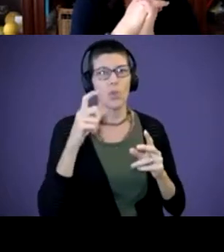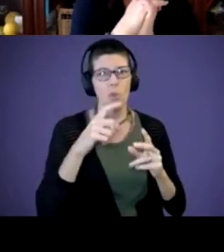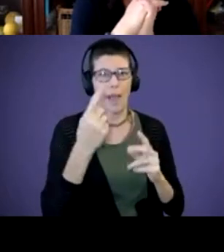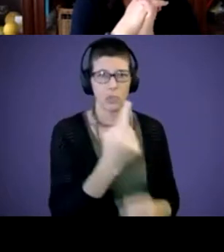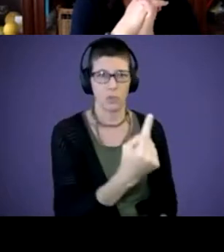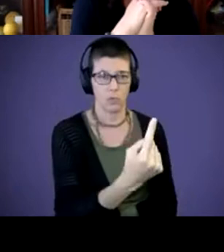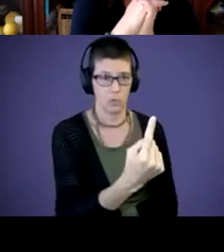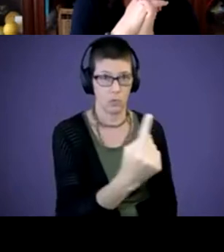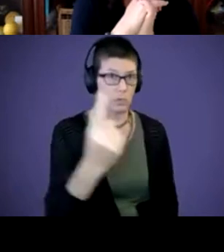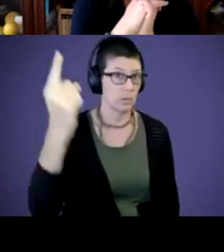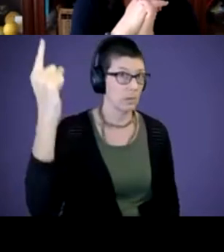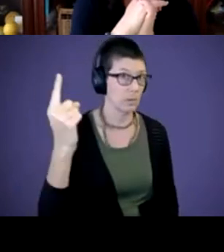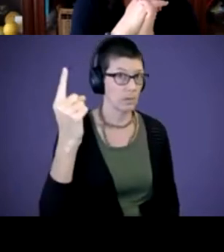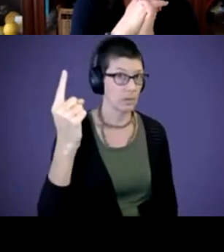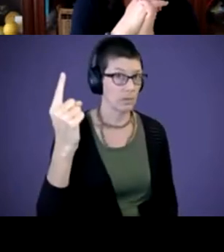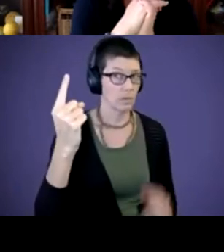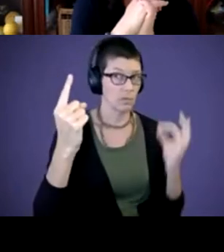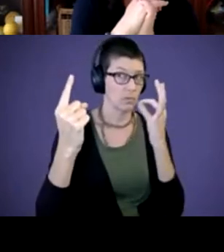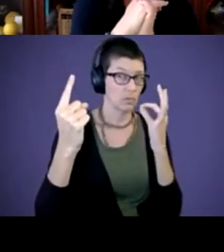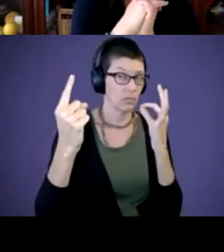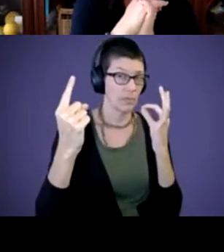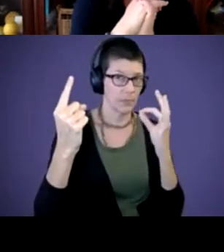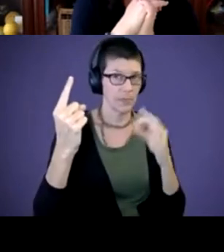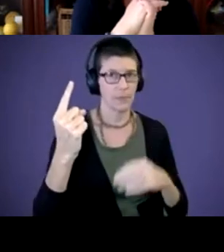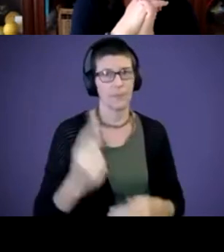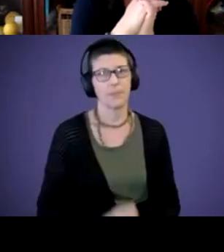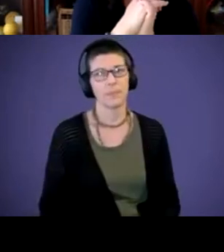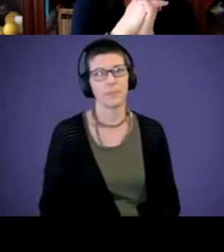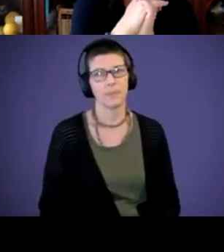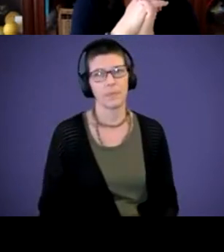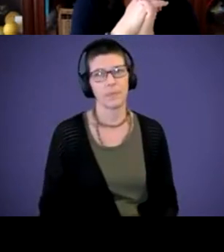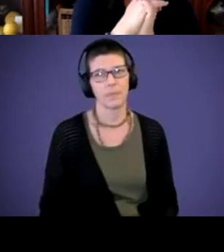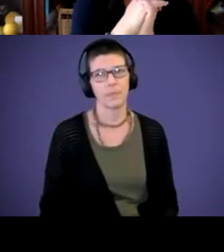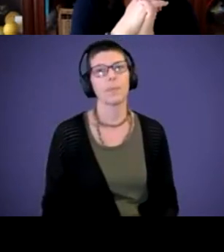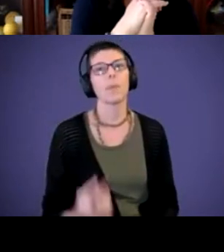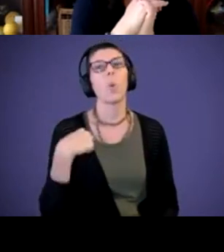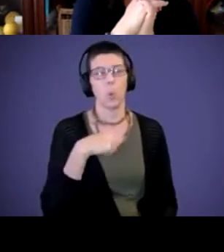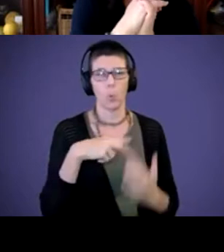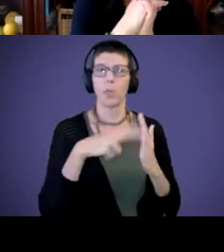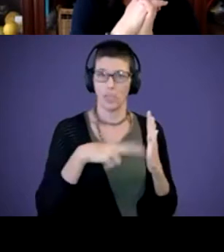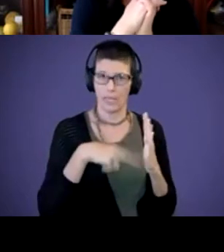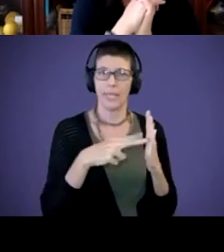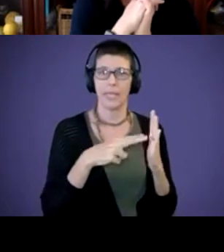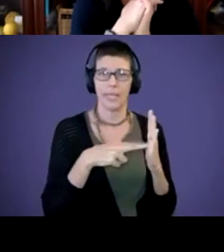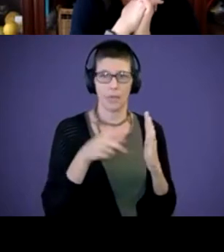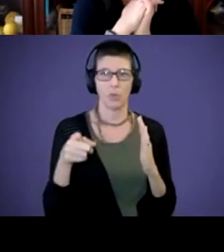face for her to look at you. We do read to her. So what she does is she'll crawl into your lap